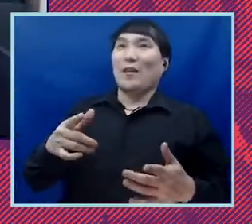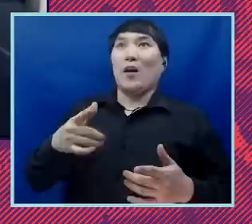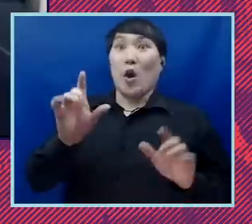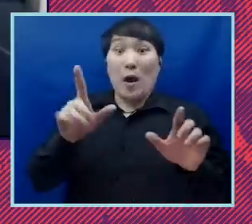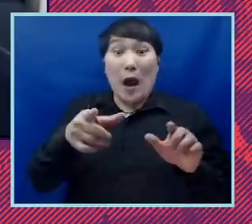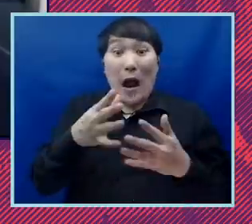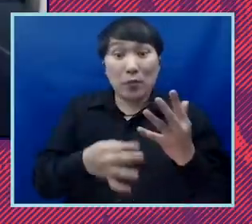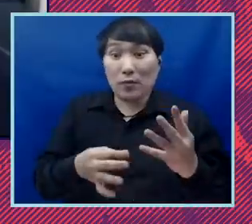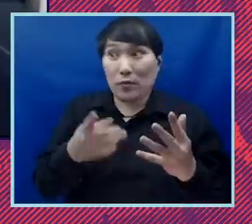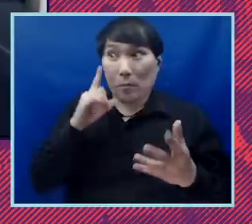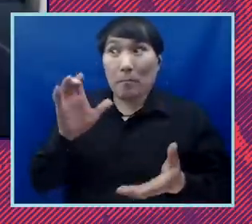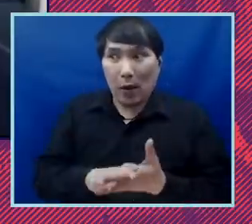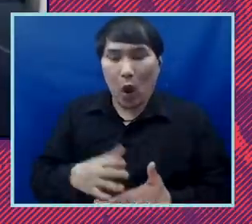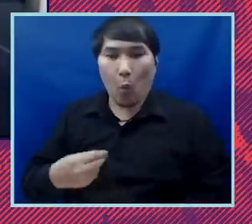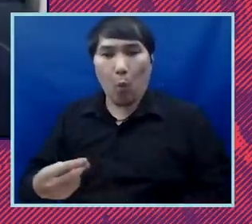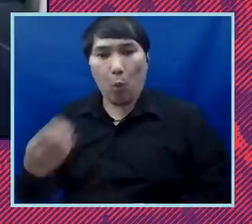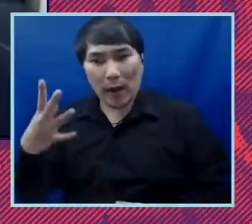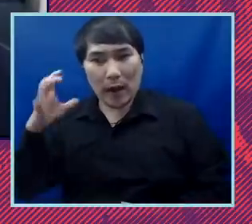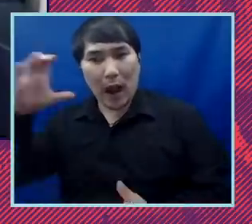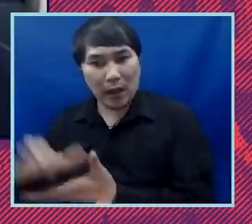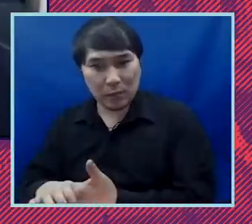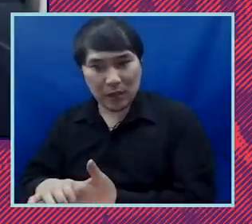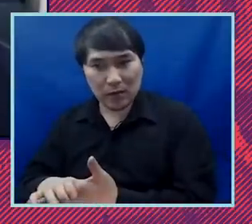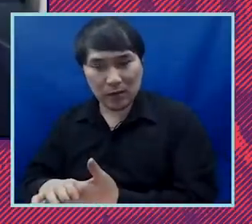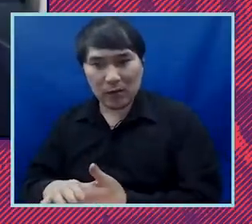her white husband. And then over the years, the driving while black and brown work. And so what